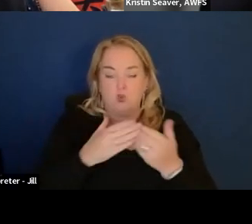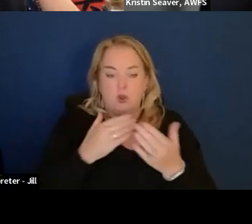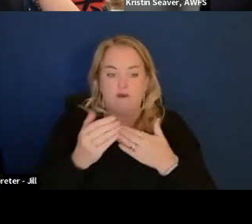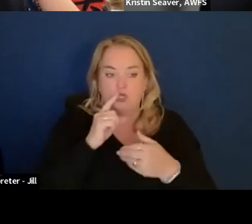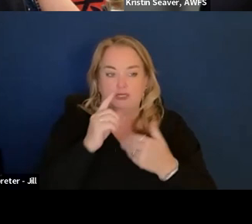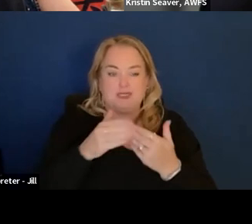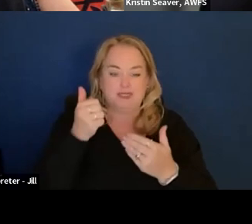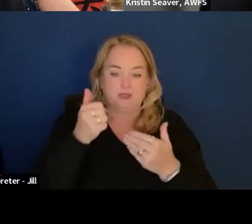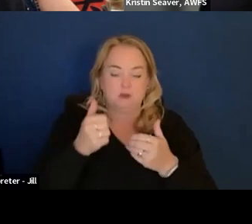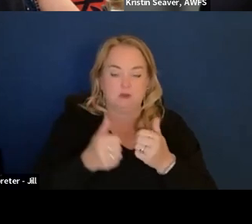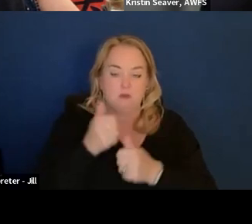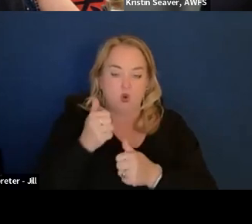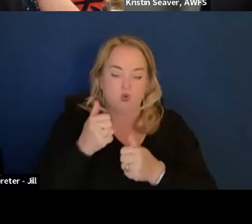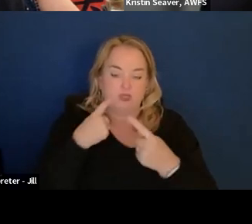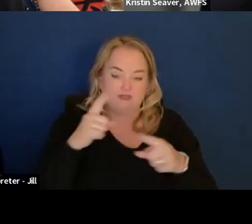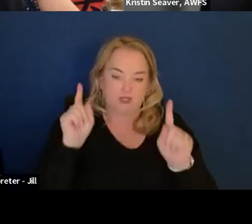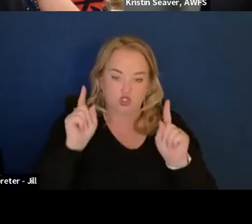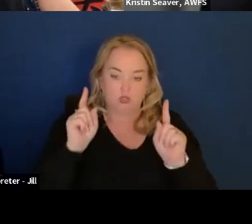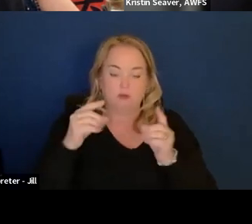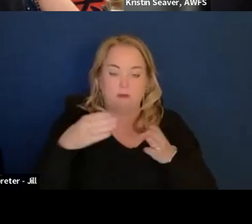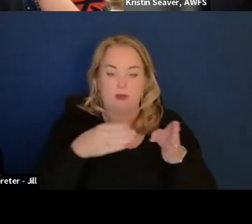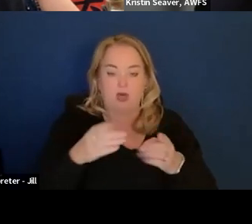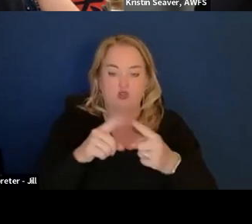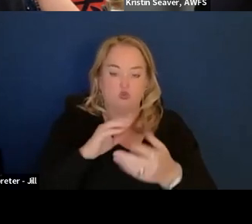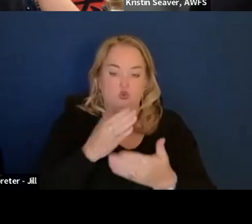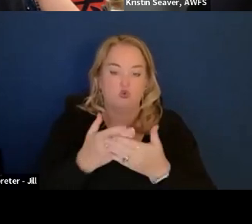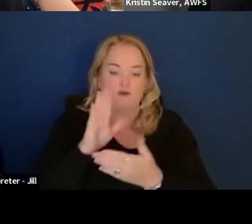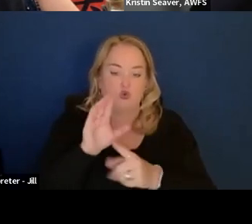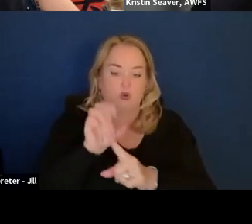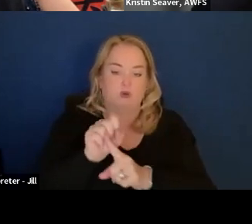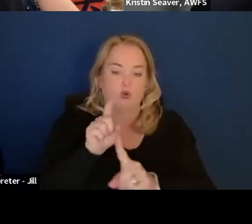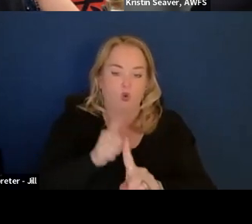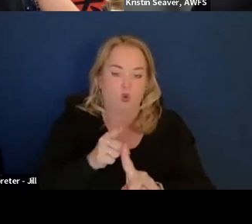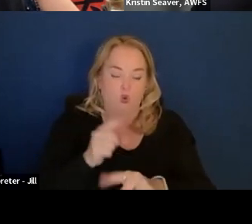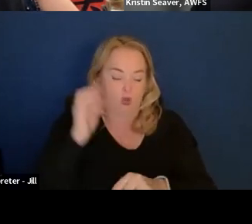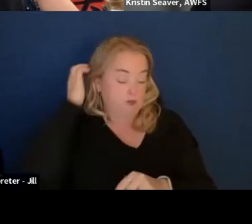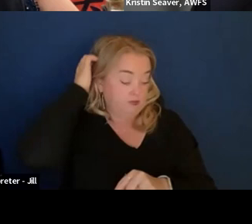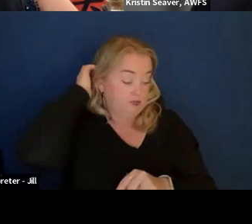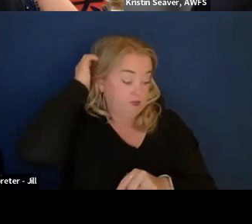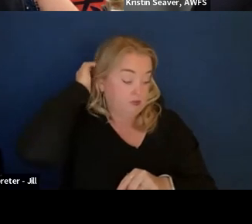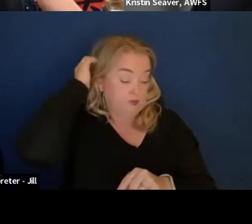Send me a reminder. I have a market research report that will name vendor names. Perfect.